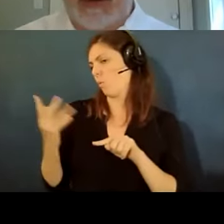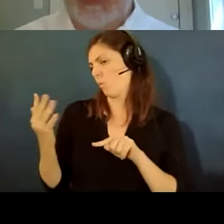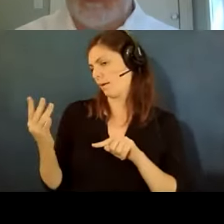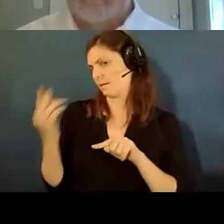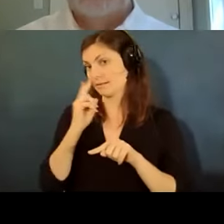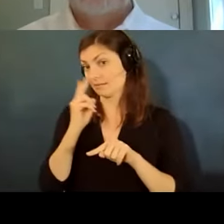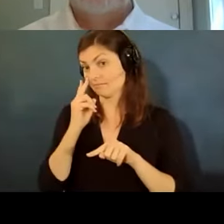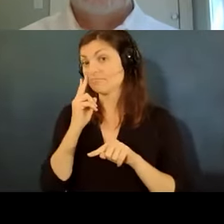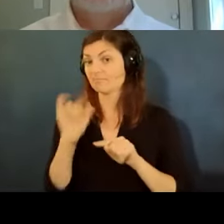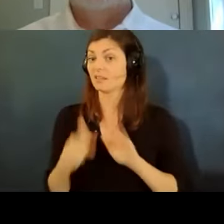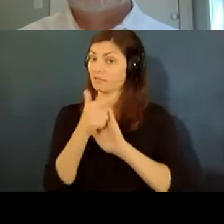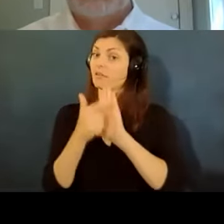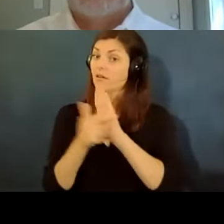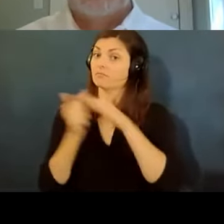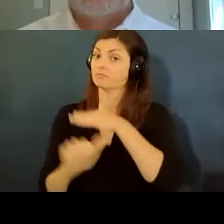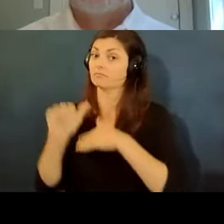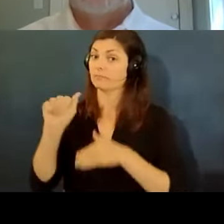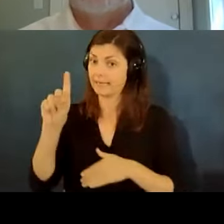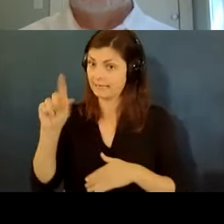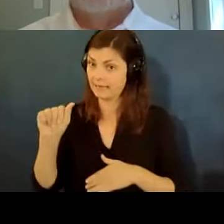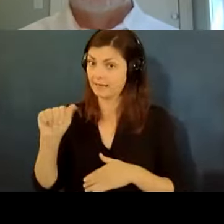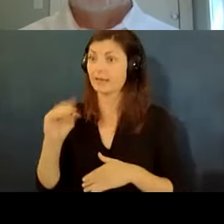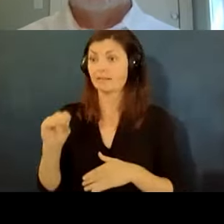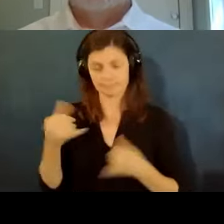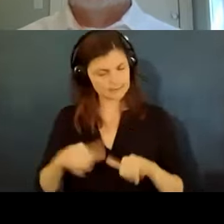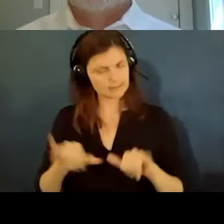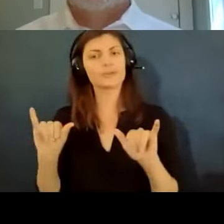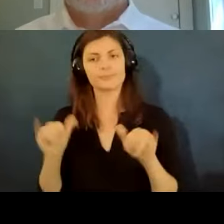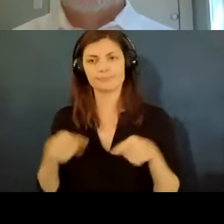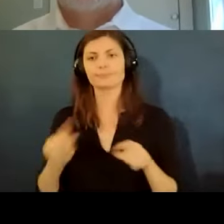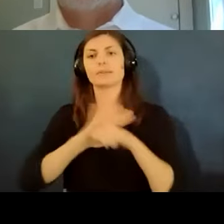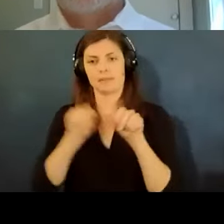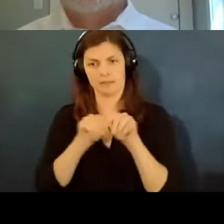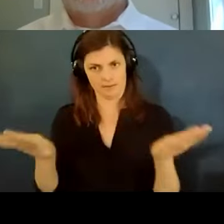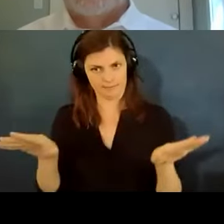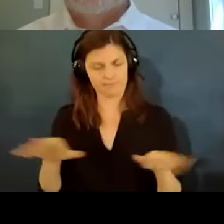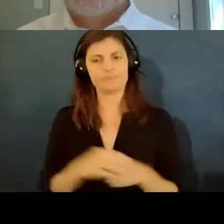generally under the ada and it's the law during the pandemic so um shouldn't be talking about